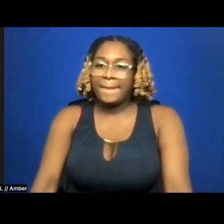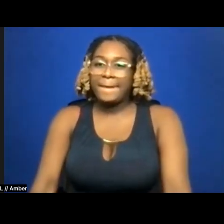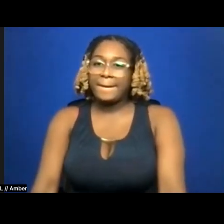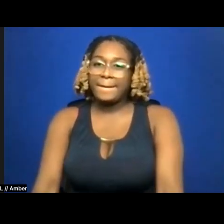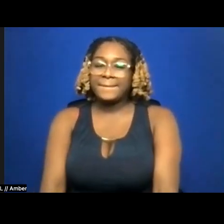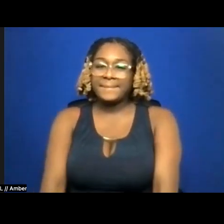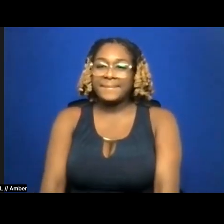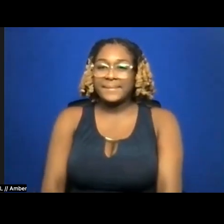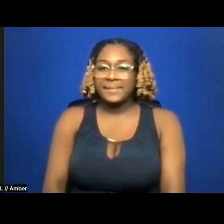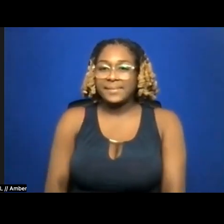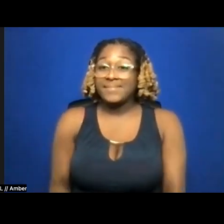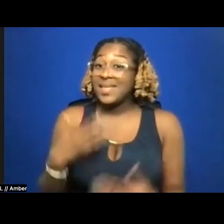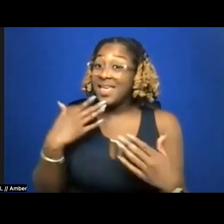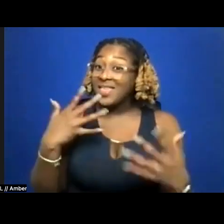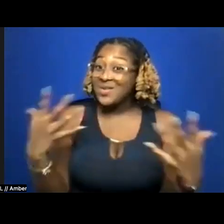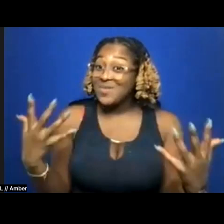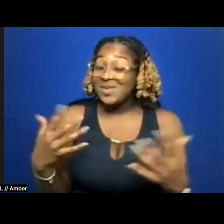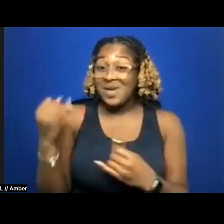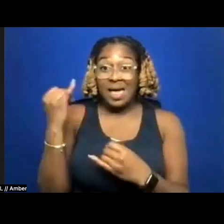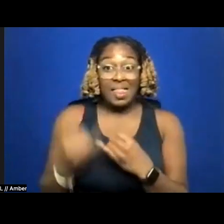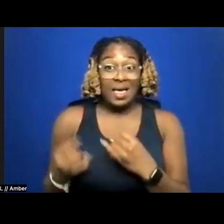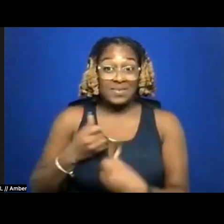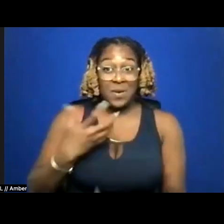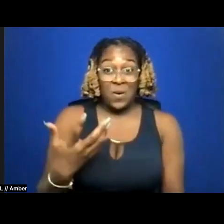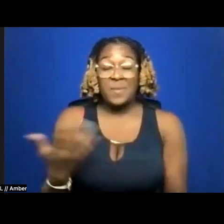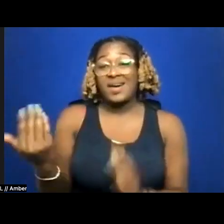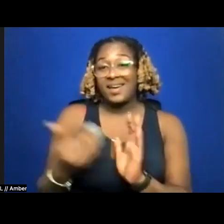Thank you so much. This is my final poem. Again, I appreciate this time,